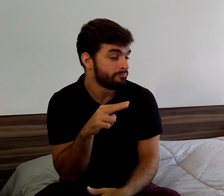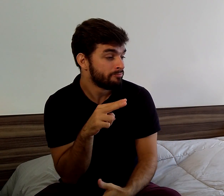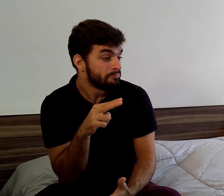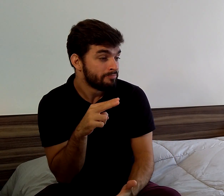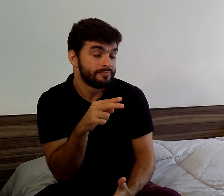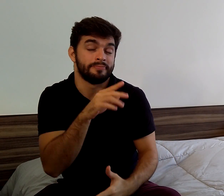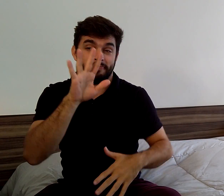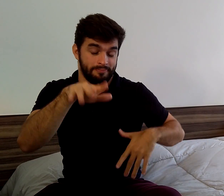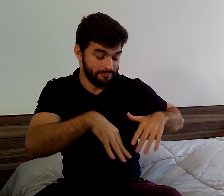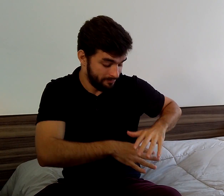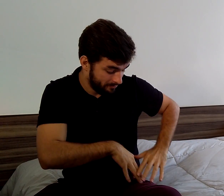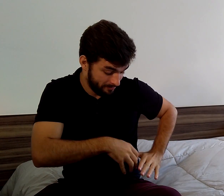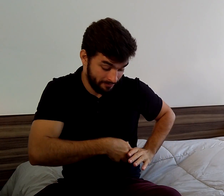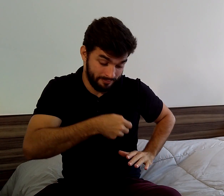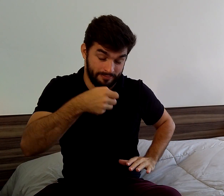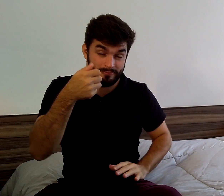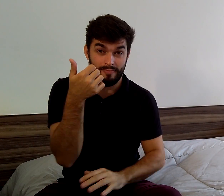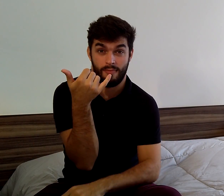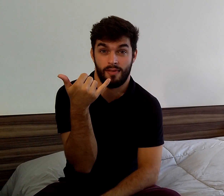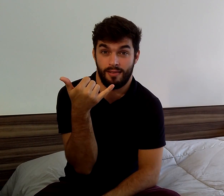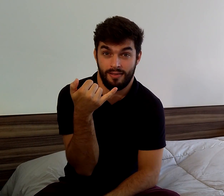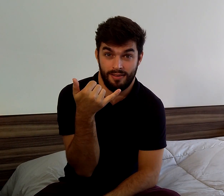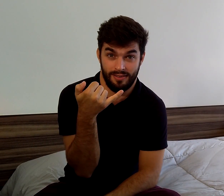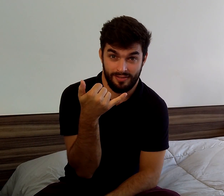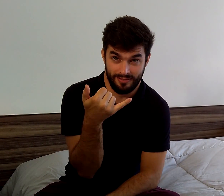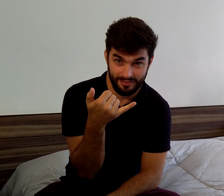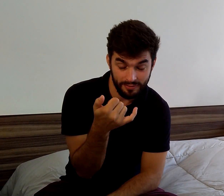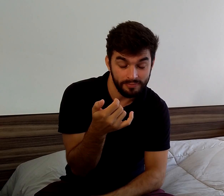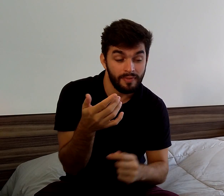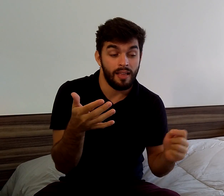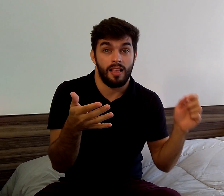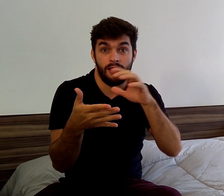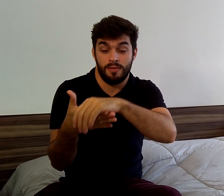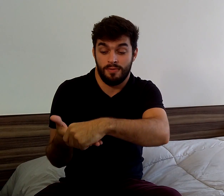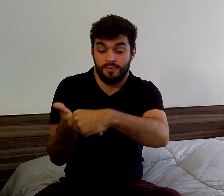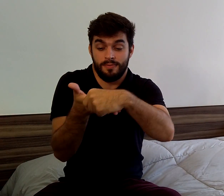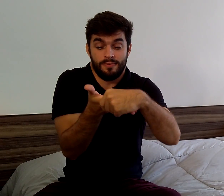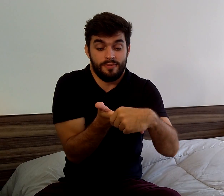She took a pen out of her pocket.